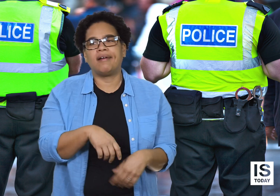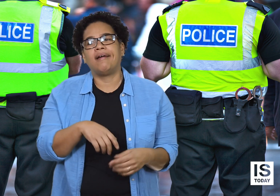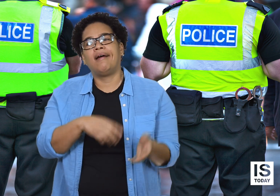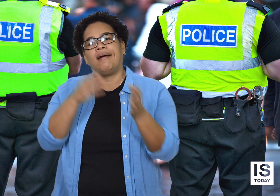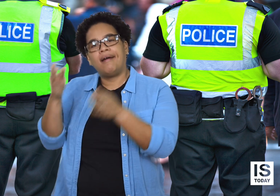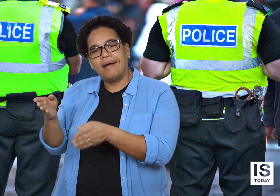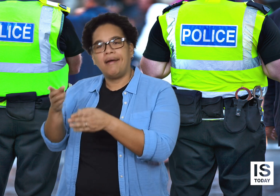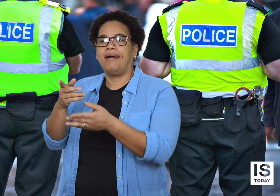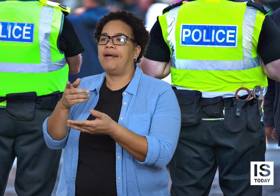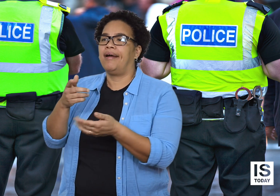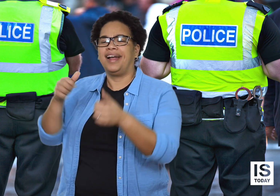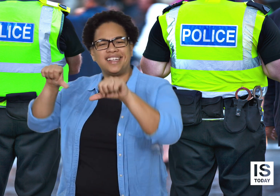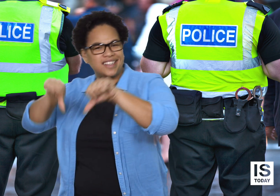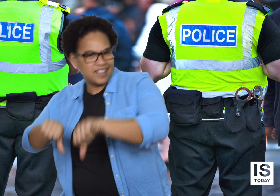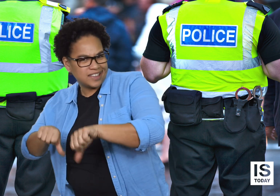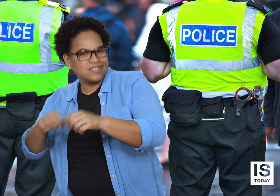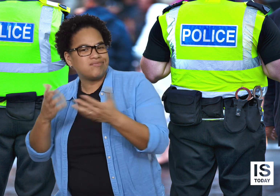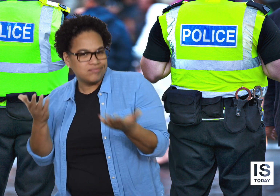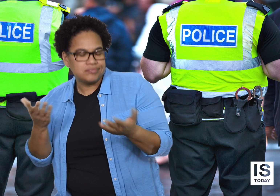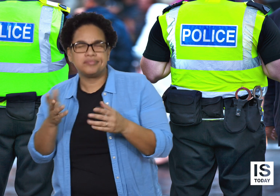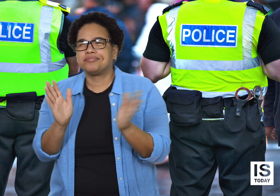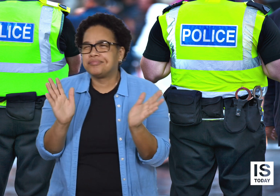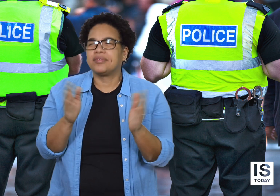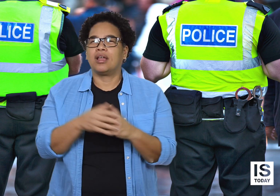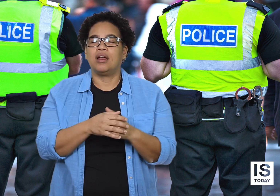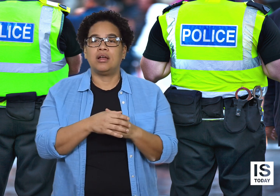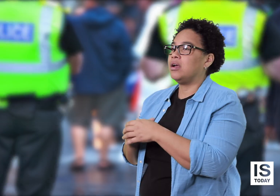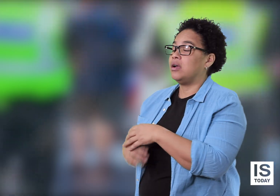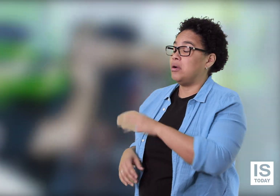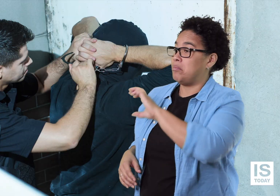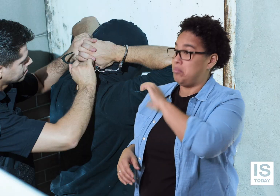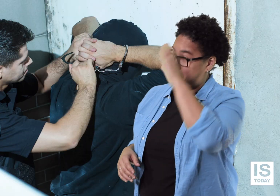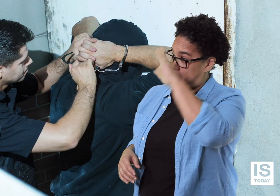would abuse suspects or